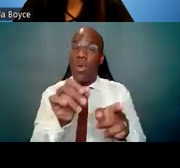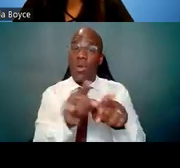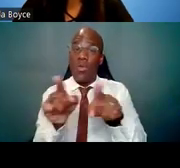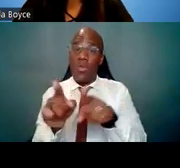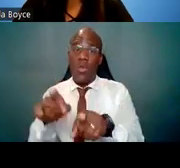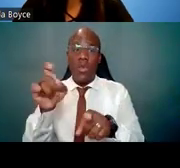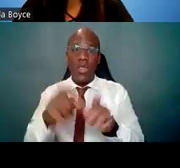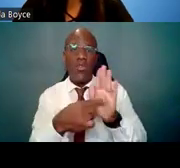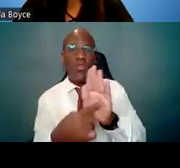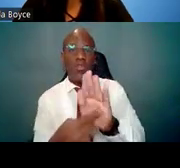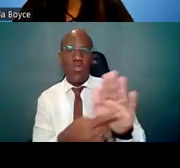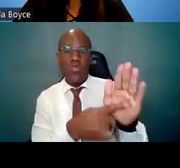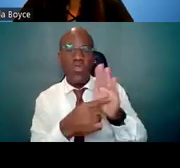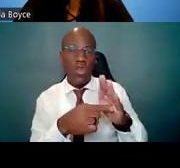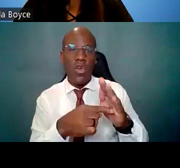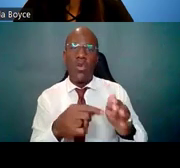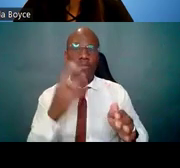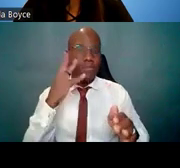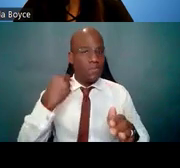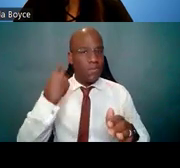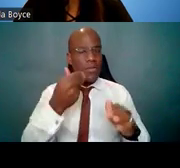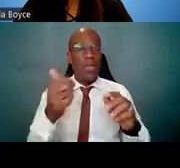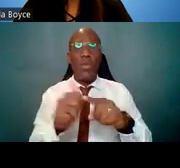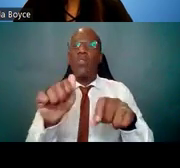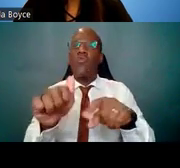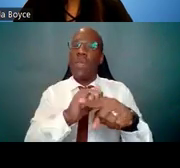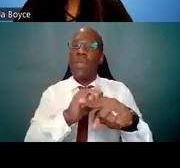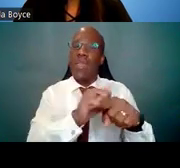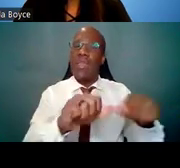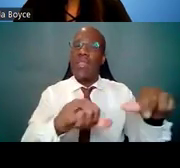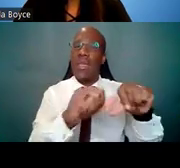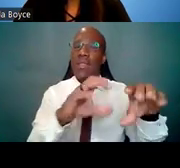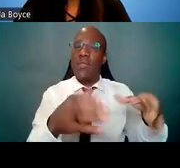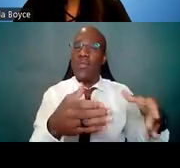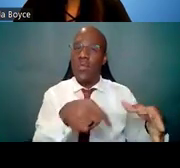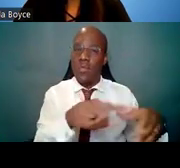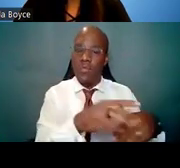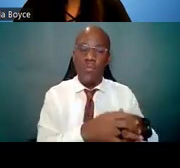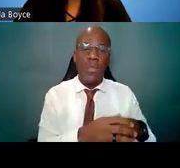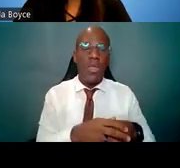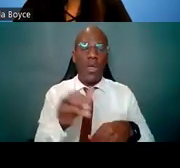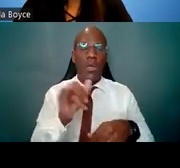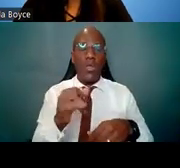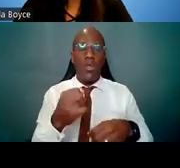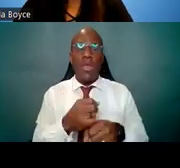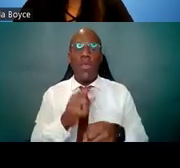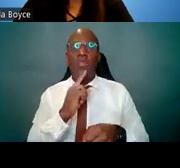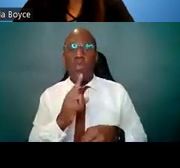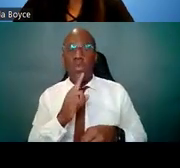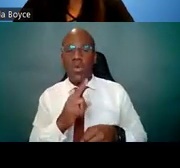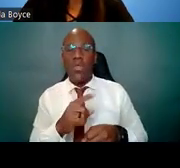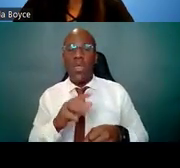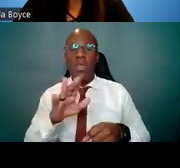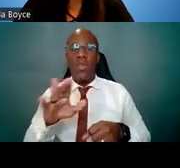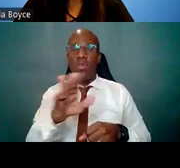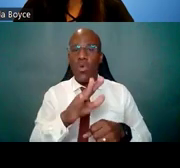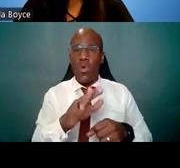You actually may need a mentoring team to make sure all expectations of a mentor are filled. You'll need a topic area expert